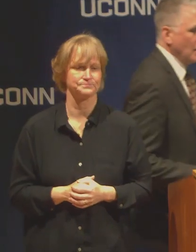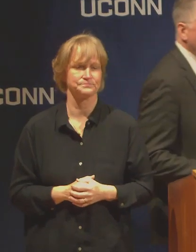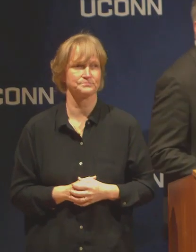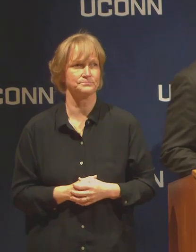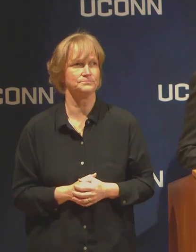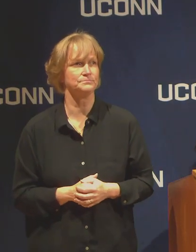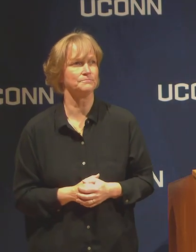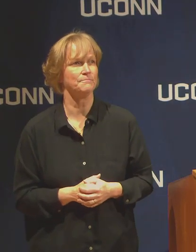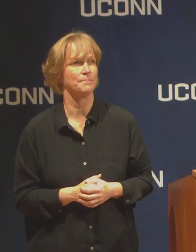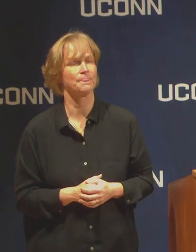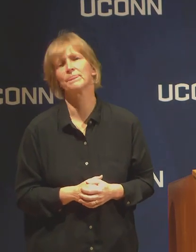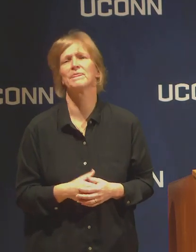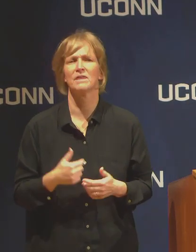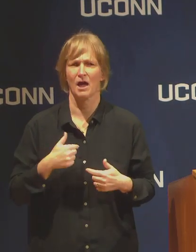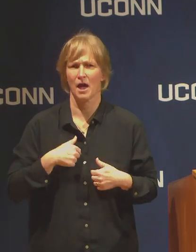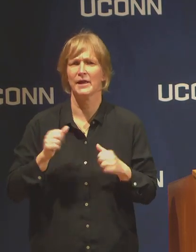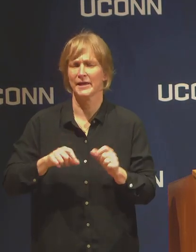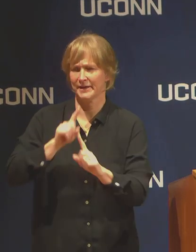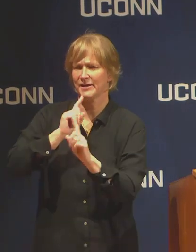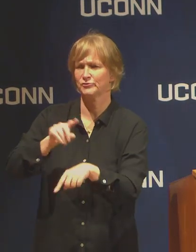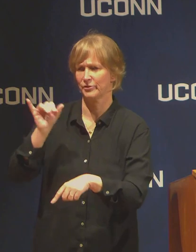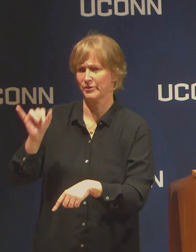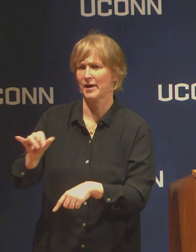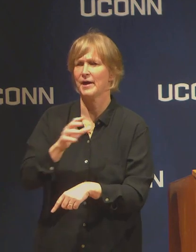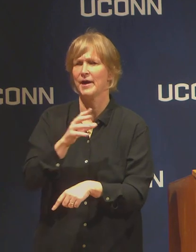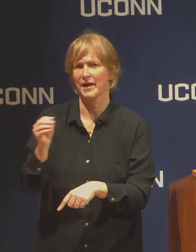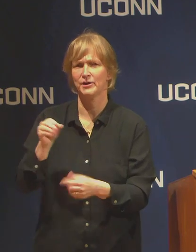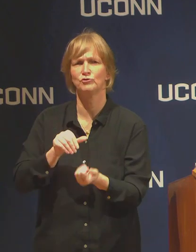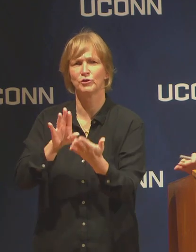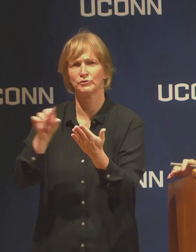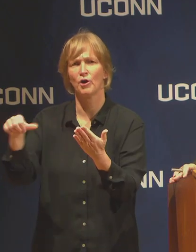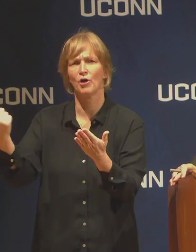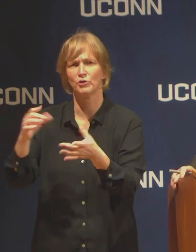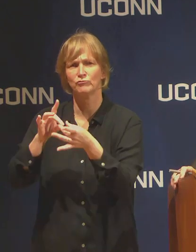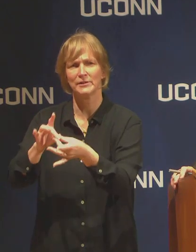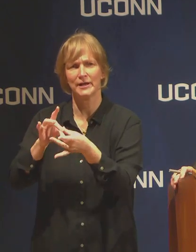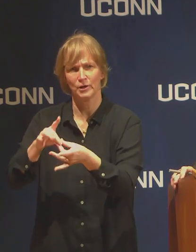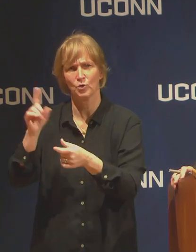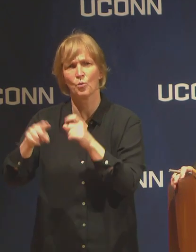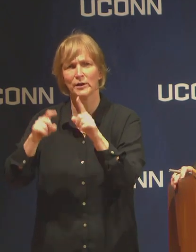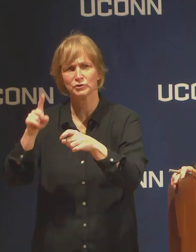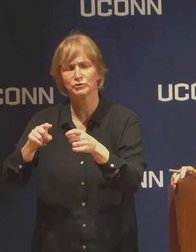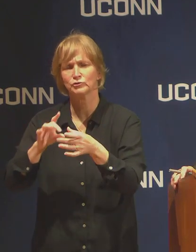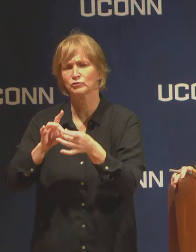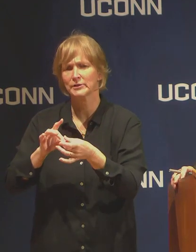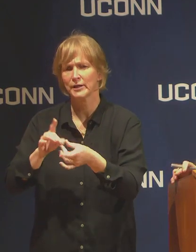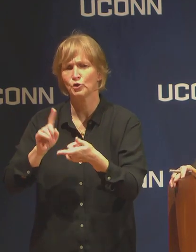I can answer this and also address related questions having to do with experiential off